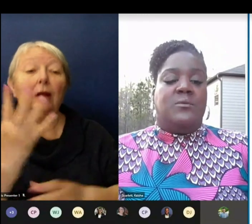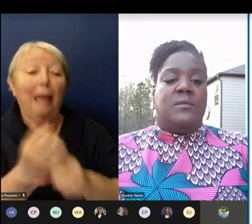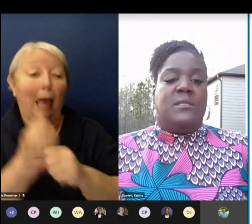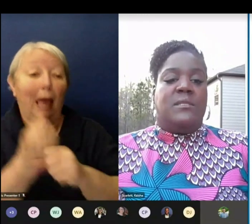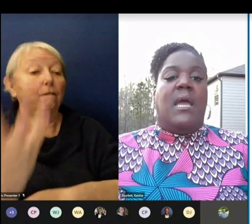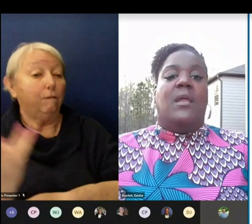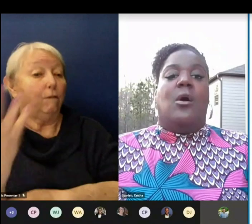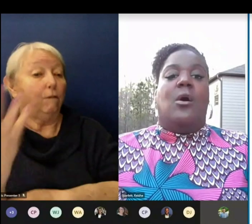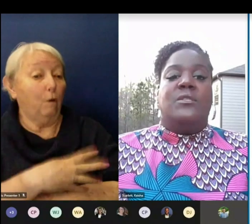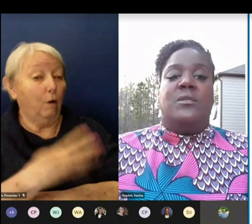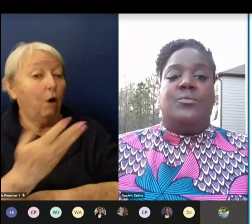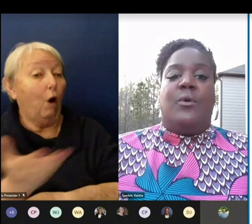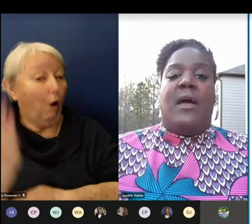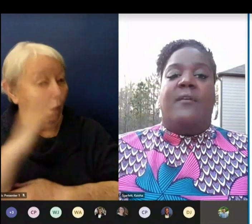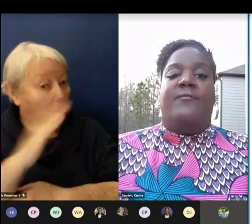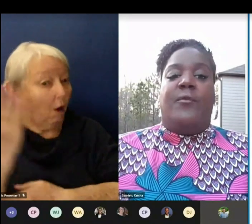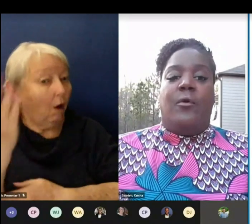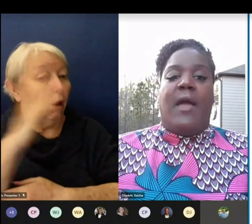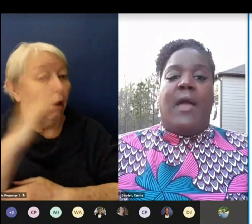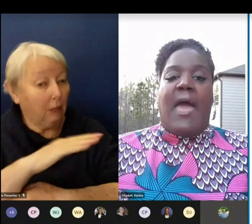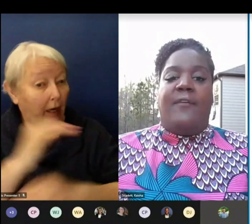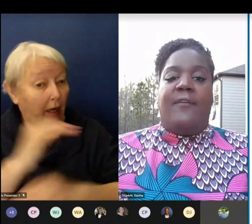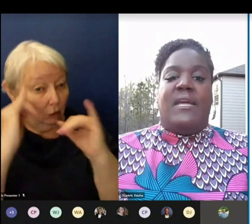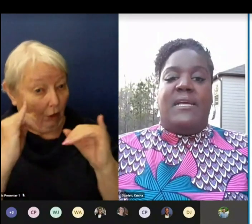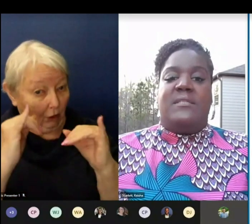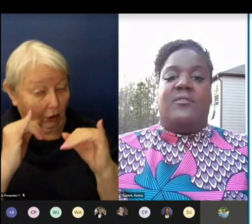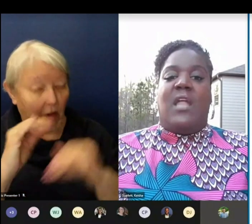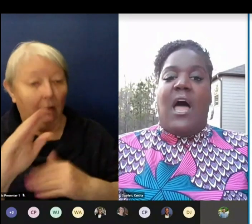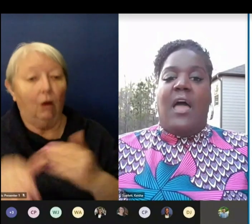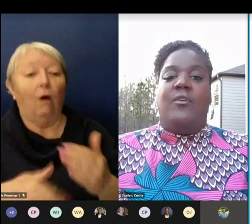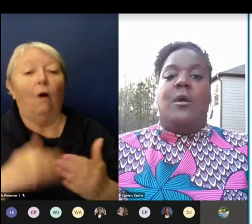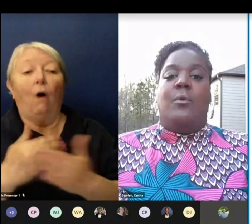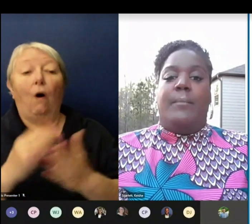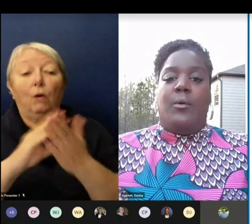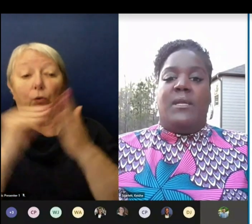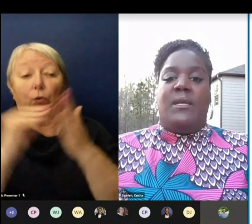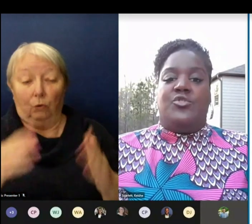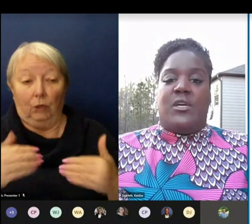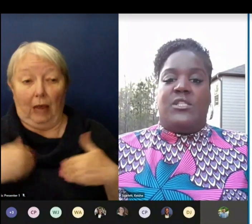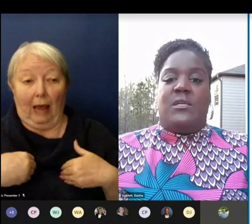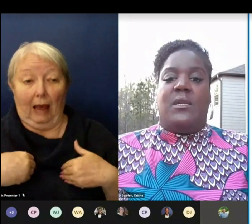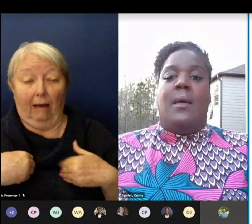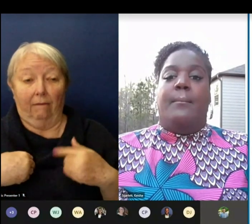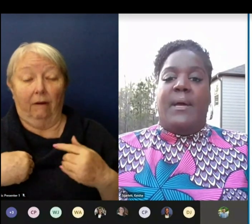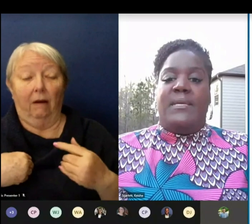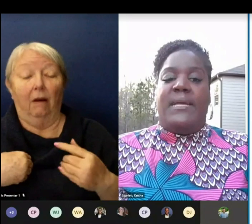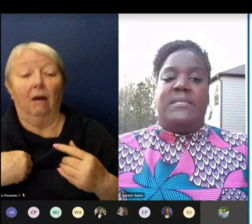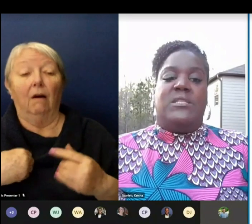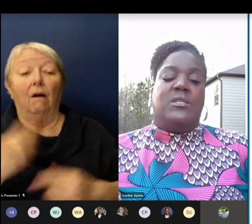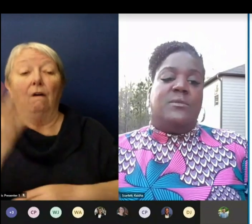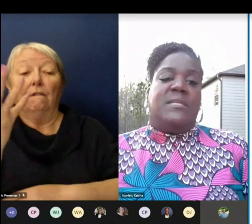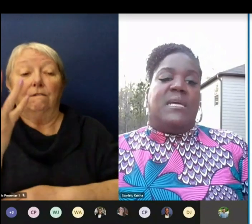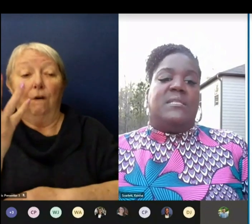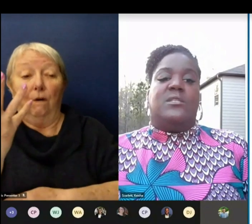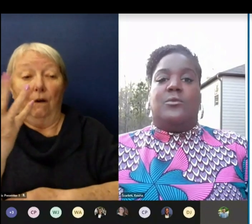And all students will have four half-days of live remote instruction Mondays Tuesdays Thursdays